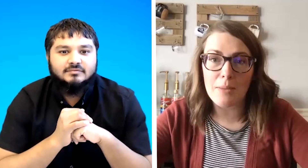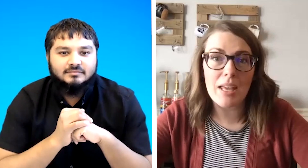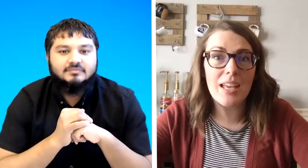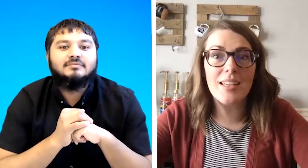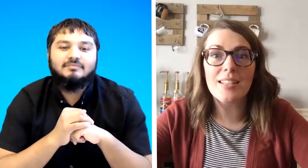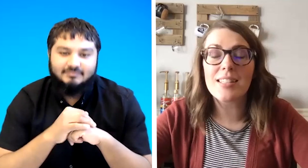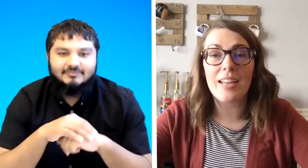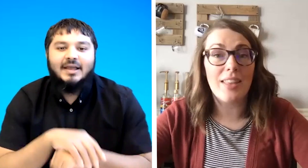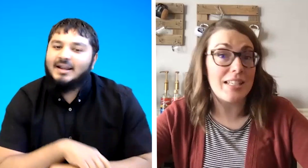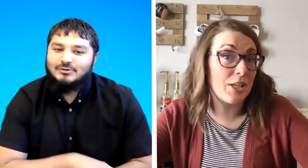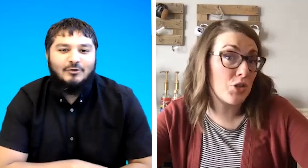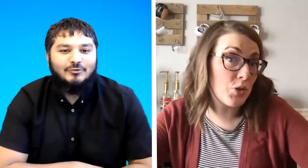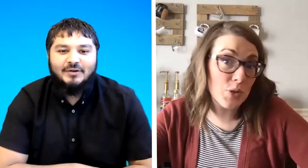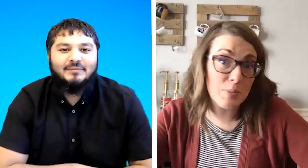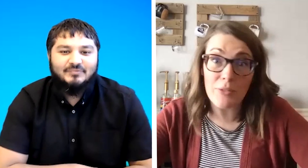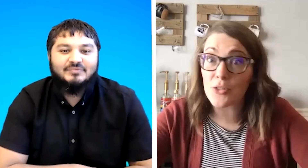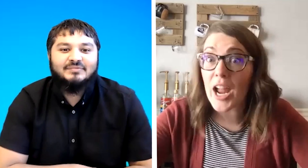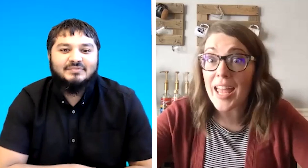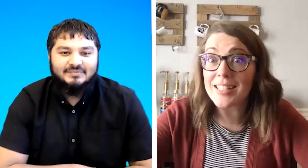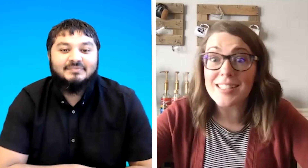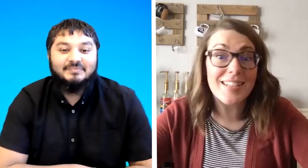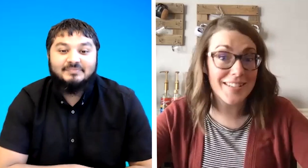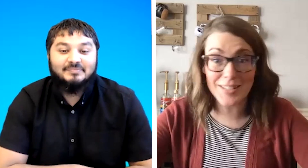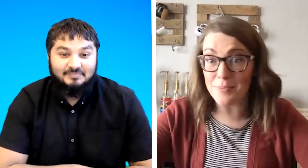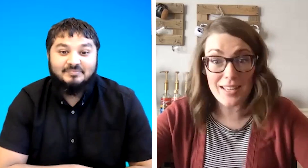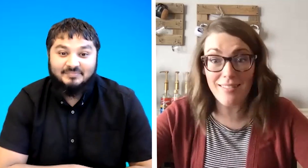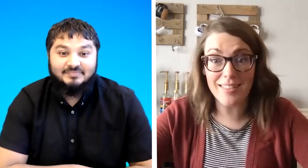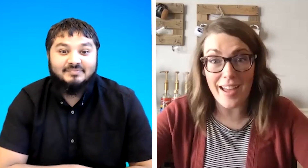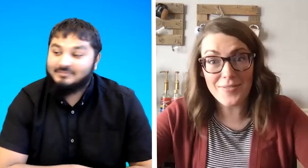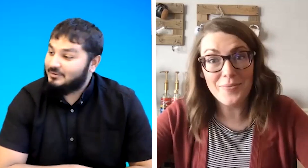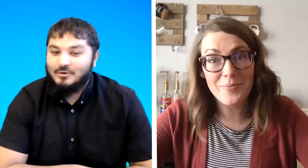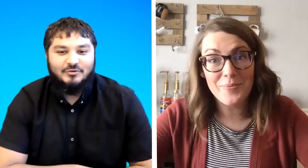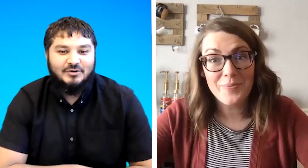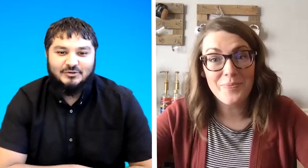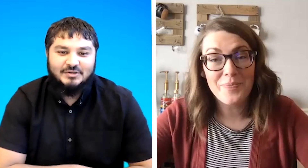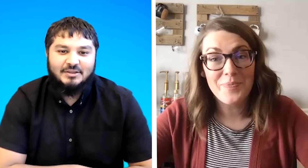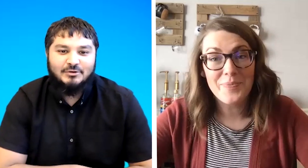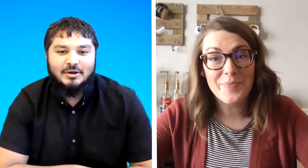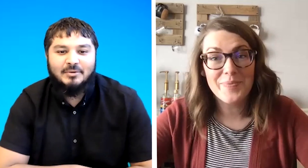is i'd like to introduce my friend something like that go for it so can you tell me what